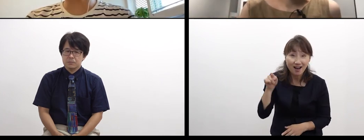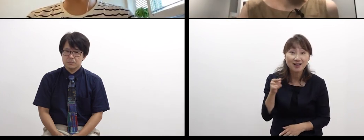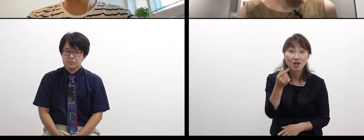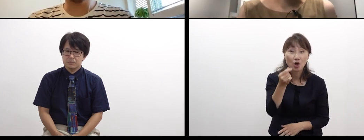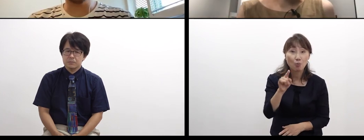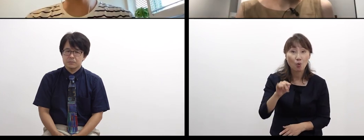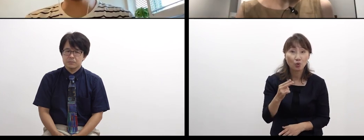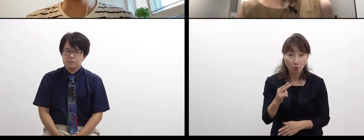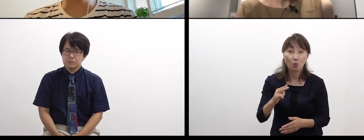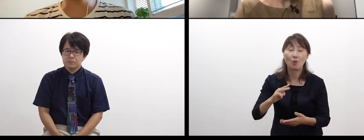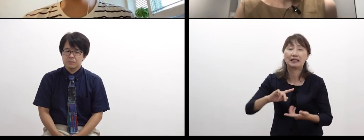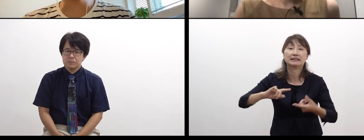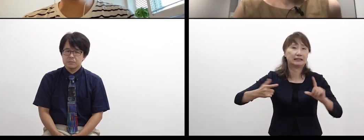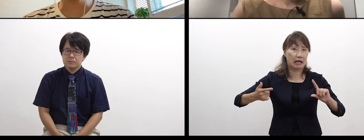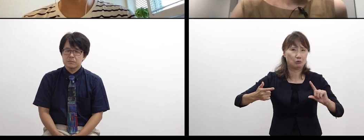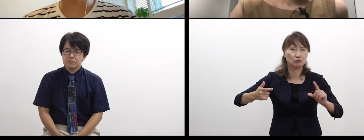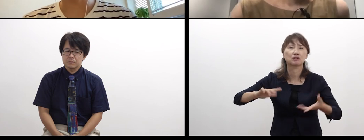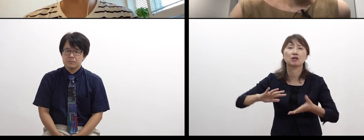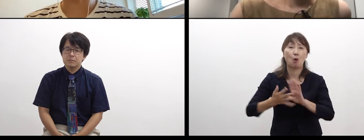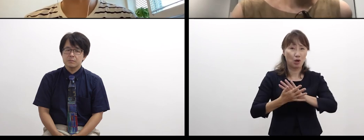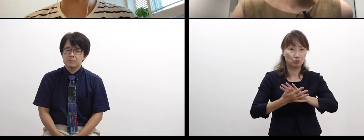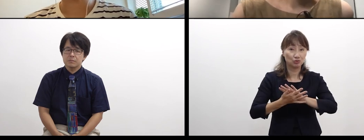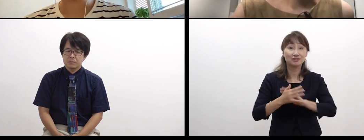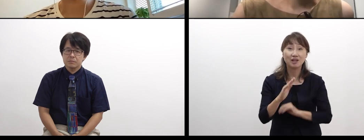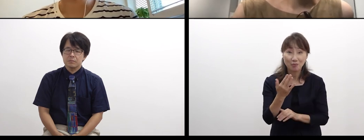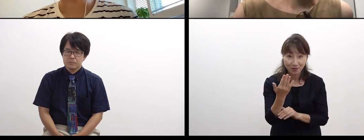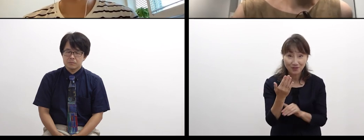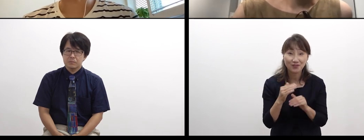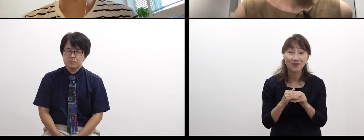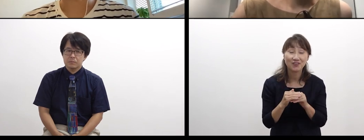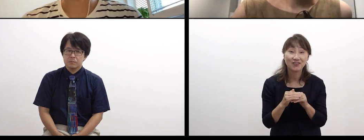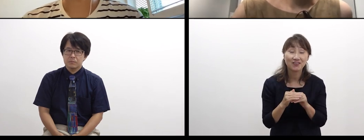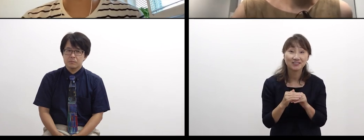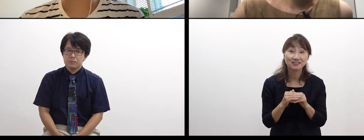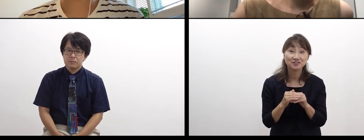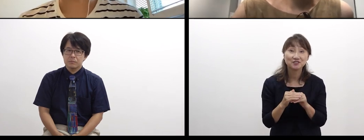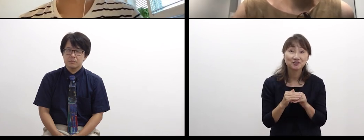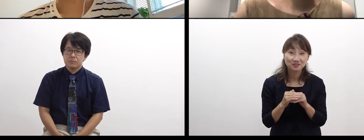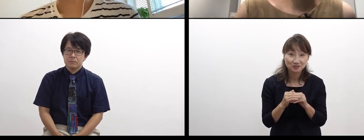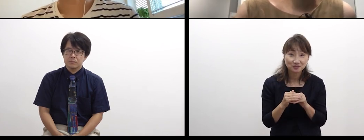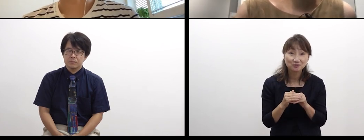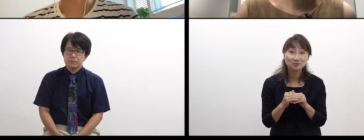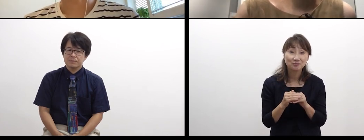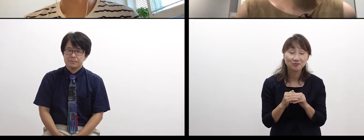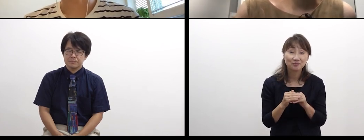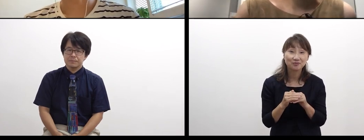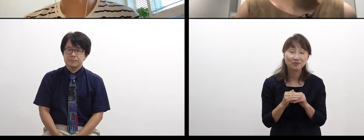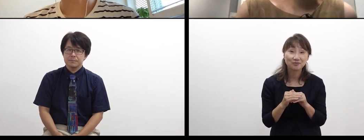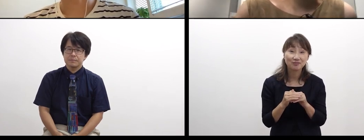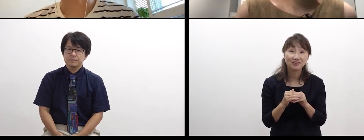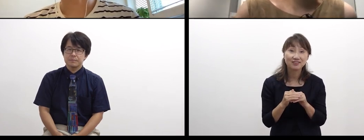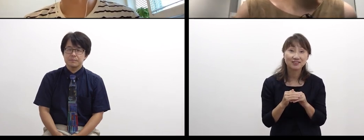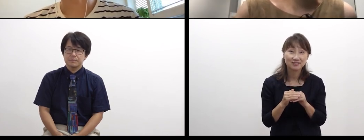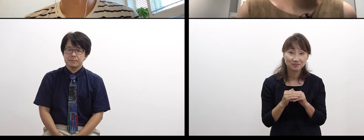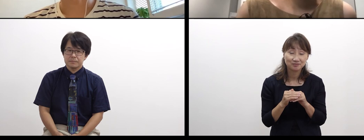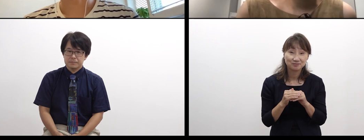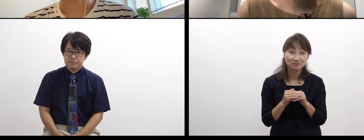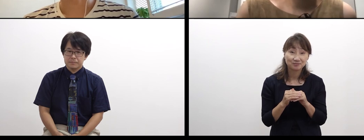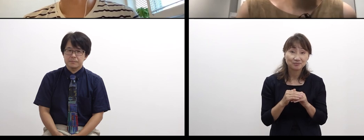I think I’m living while many kinds of world and many kinds of me come up and vanish everyday,